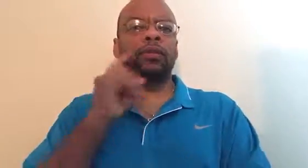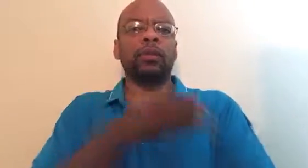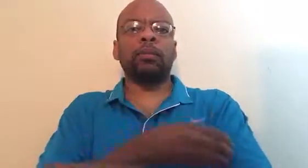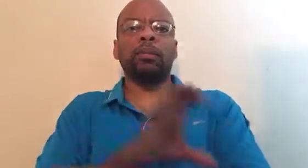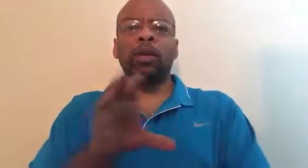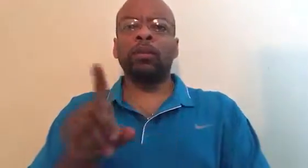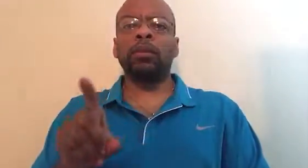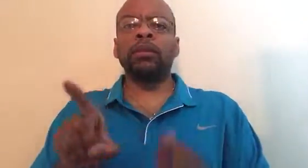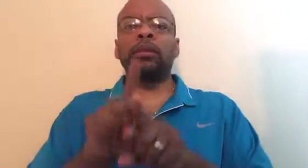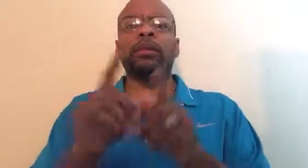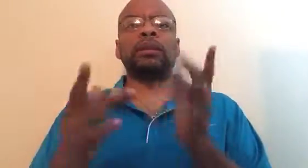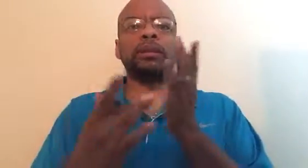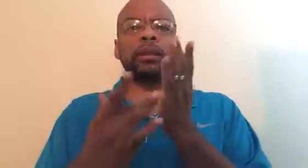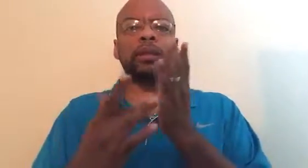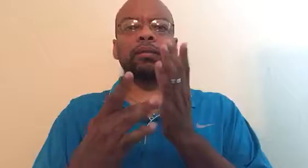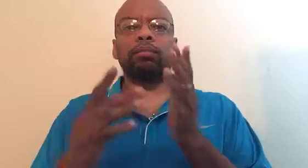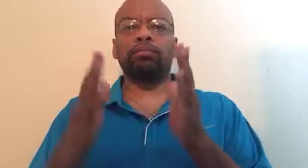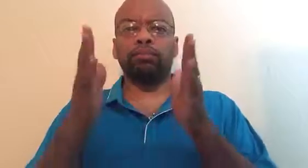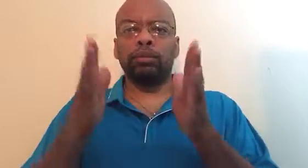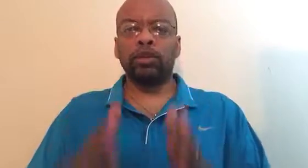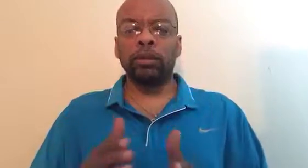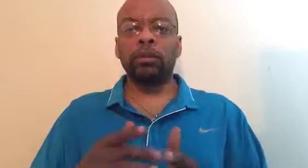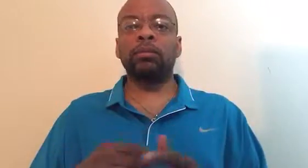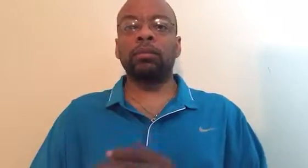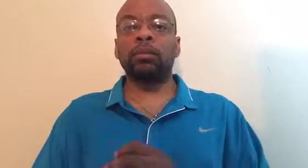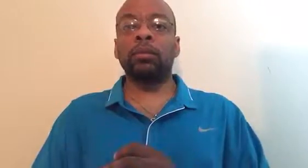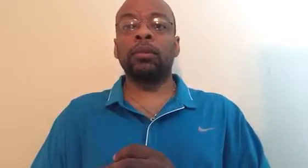My role at this year’s Deaf Empowerment Symposium is Technical Support